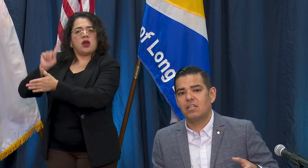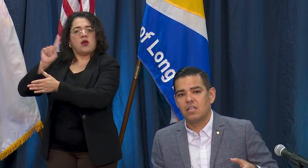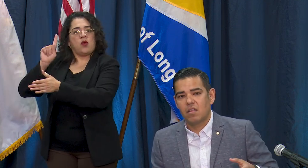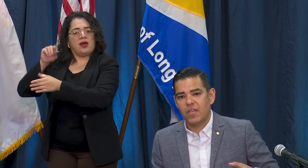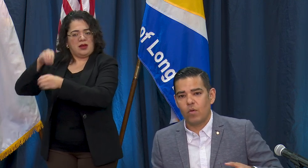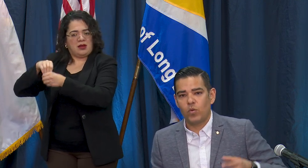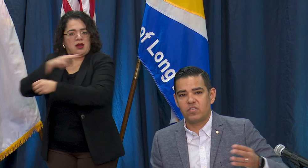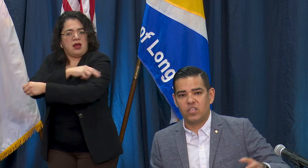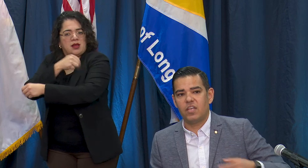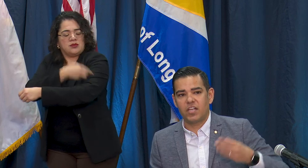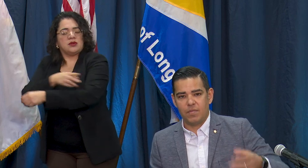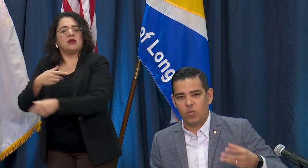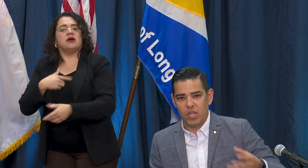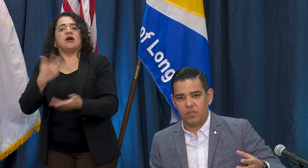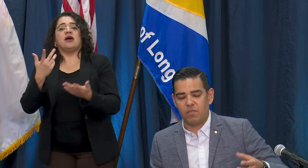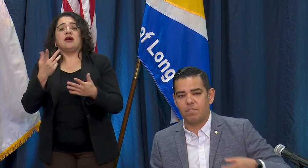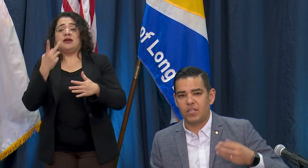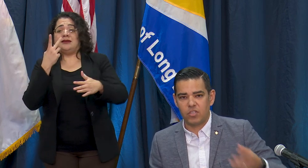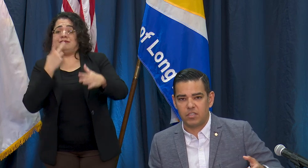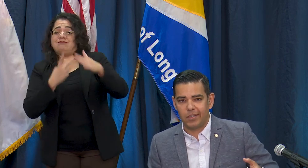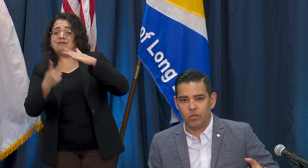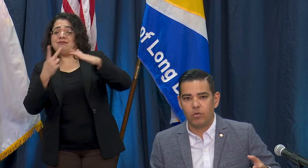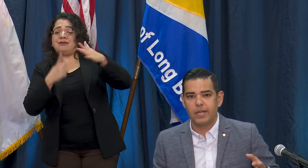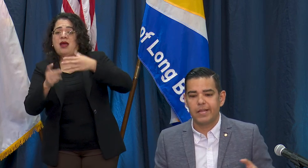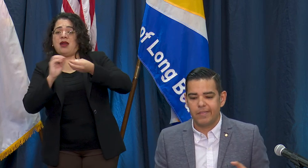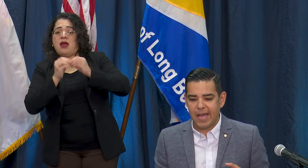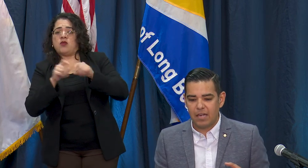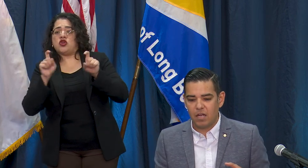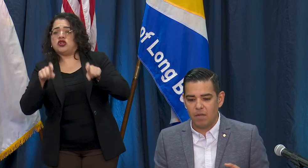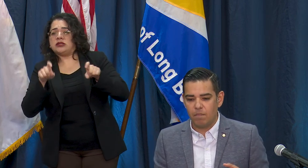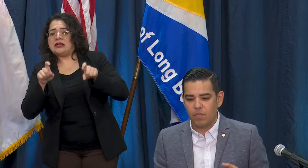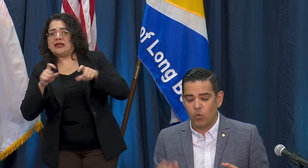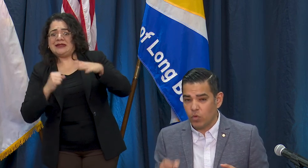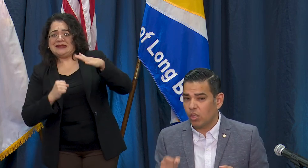that we see in the coming weeks. I've been mentioning to you that the real